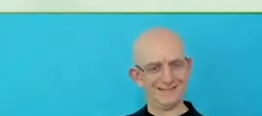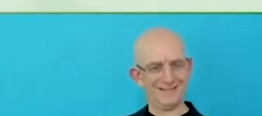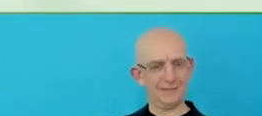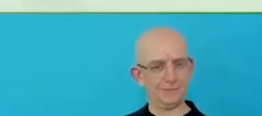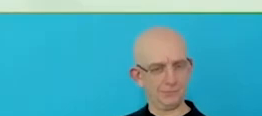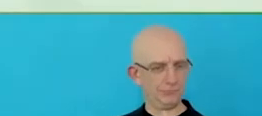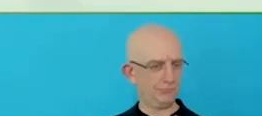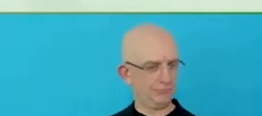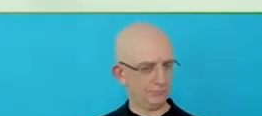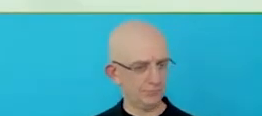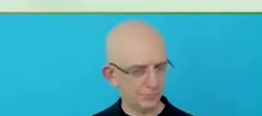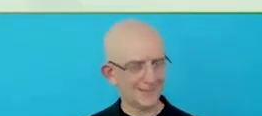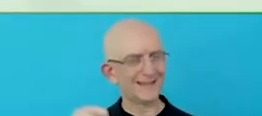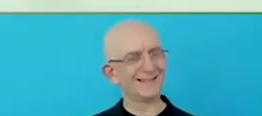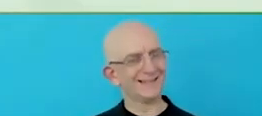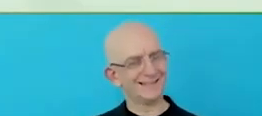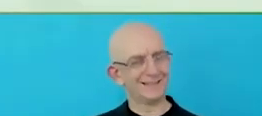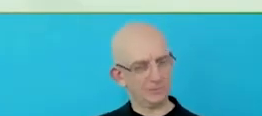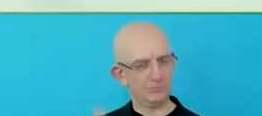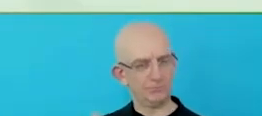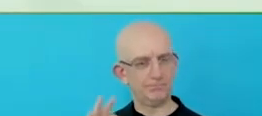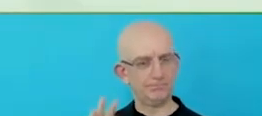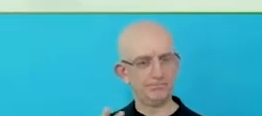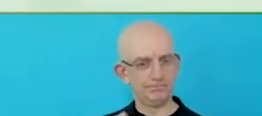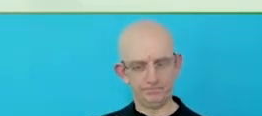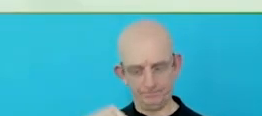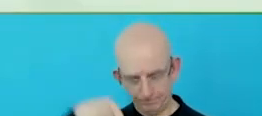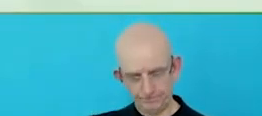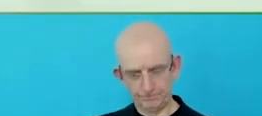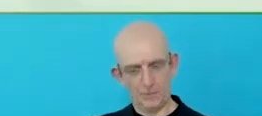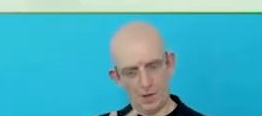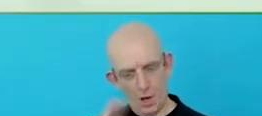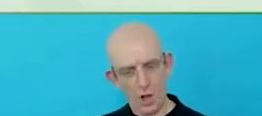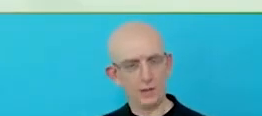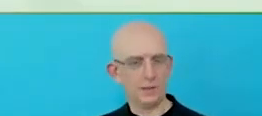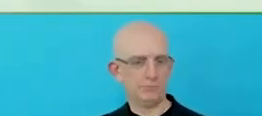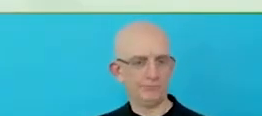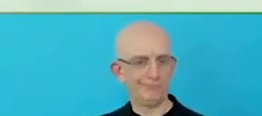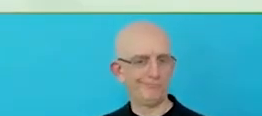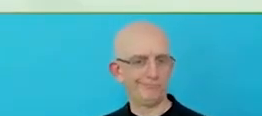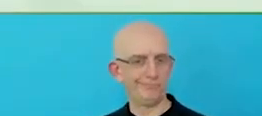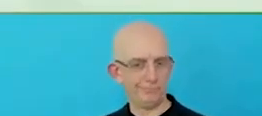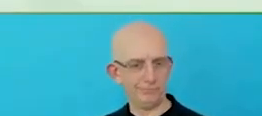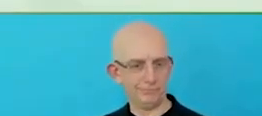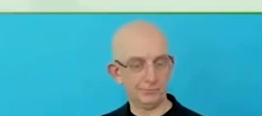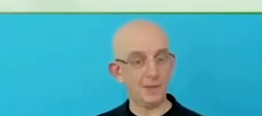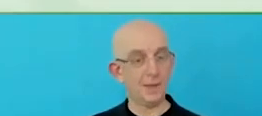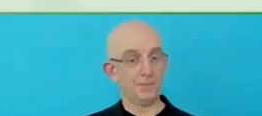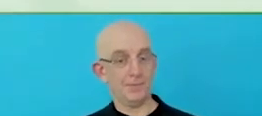down who is assessing these requests and how we are paying for them. There is a central fund to it as well.